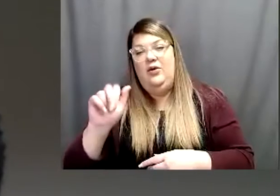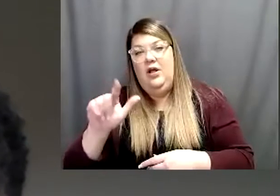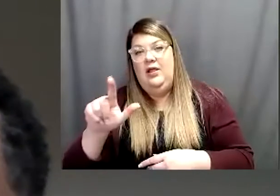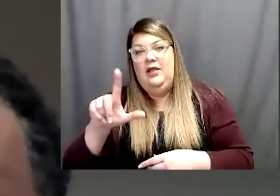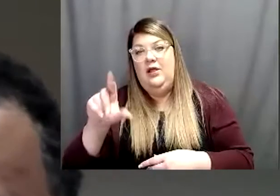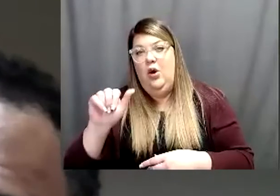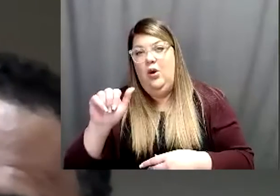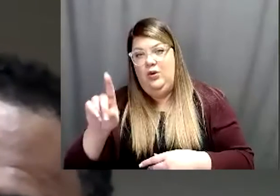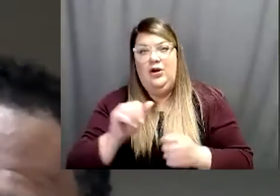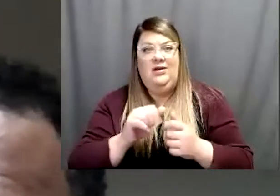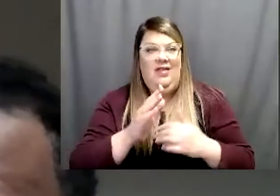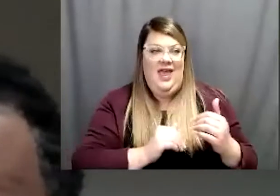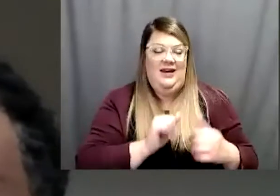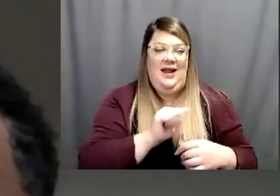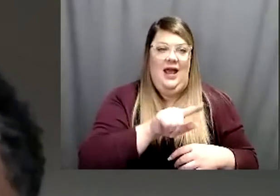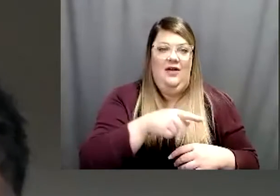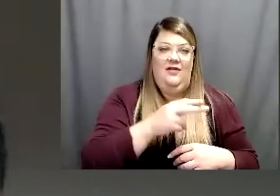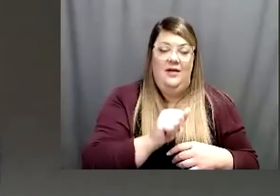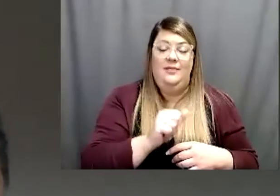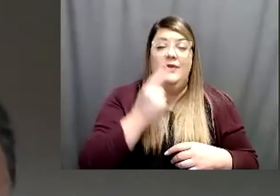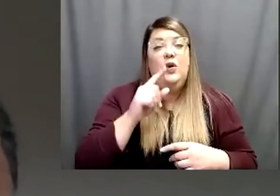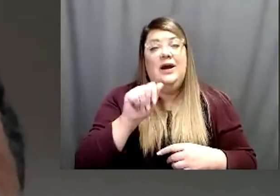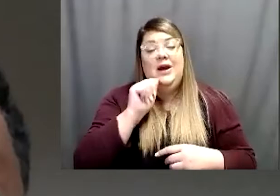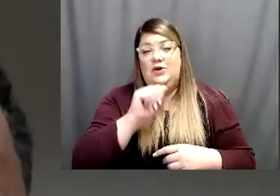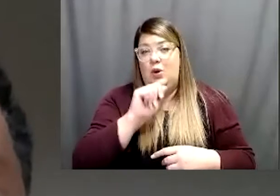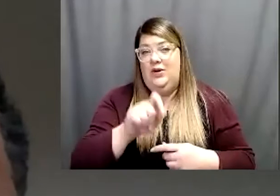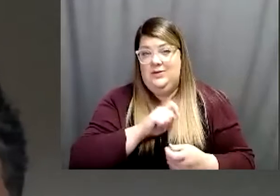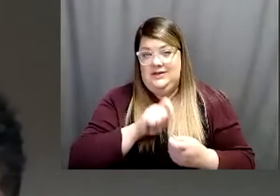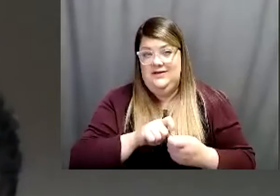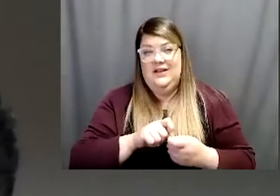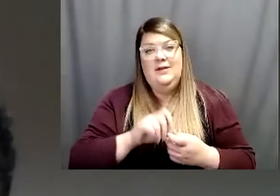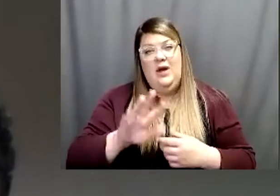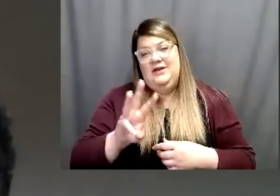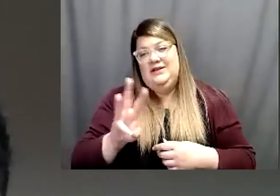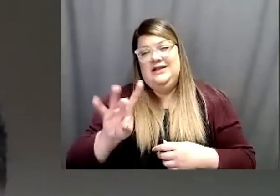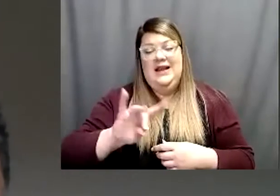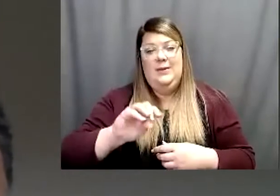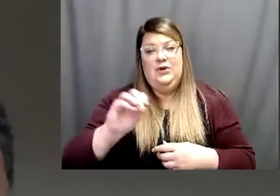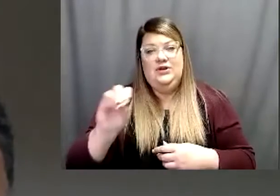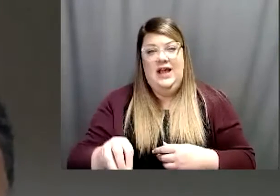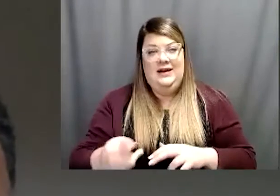and specifically for Arizona there's been a roughly 68 percent increase in the rise of COVID